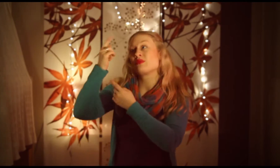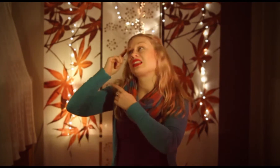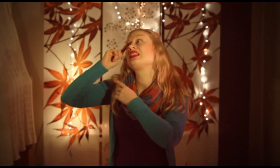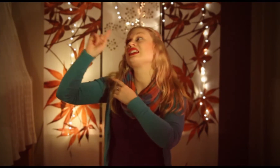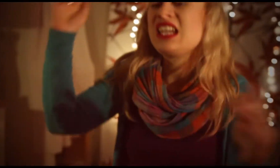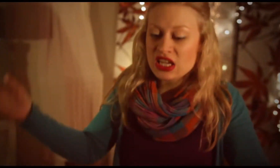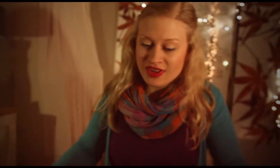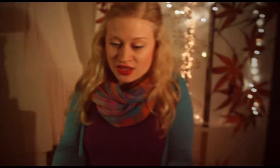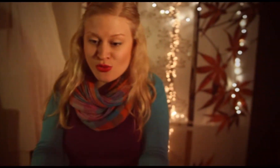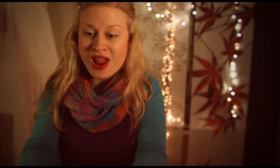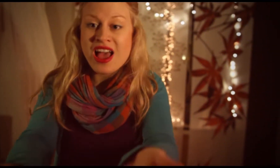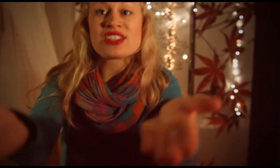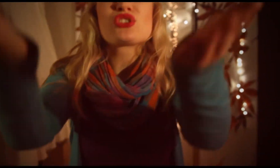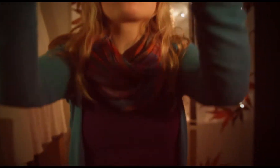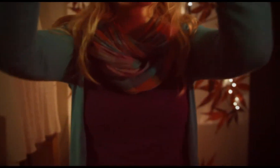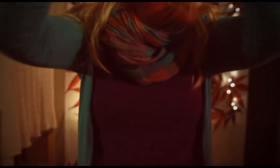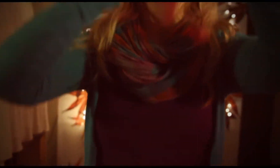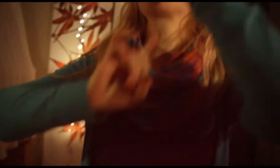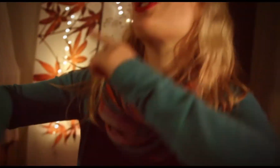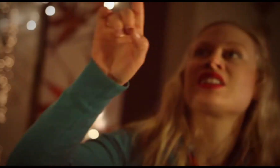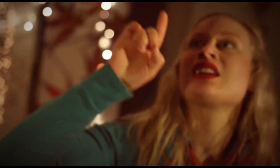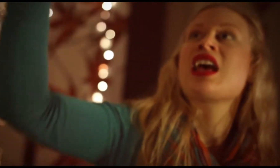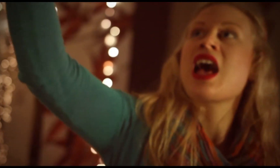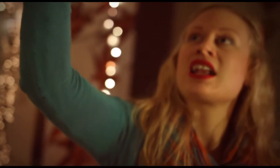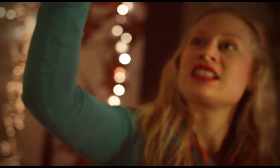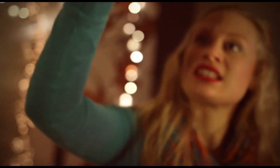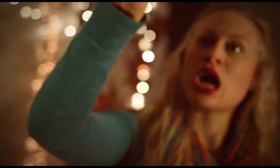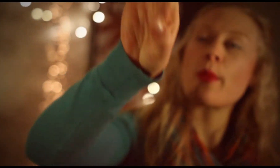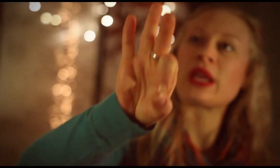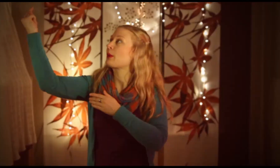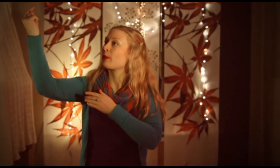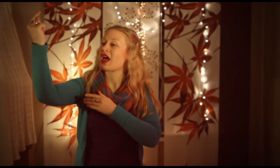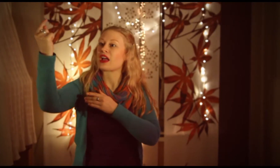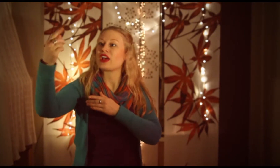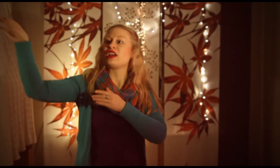we believe in the resurrection and He's coming back,